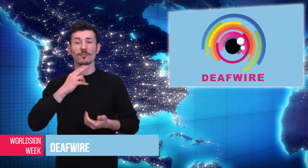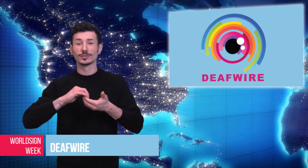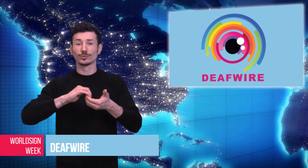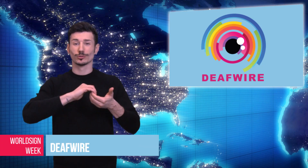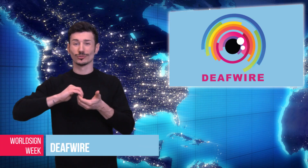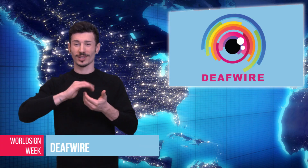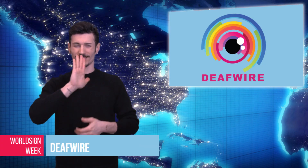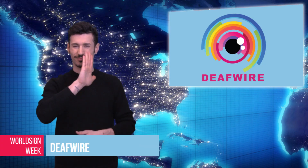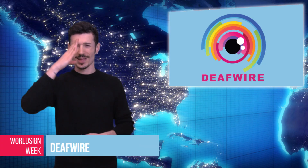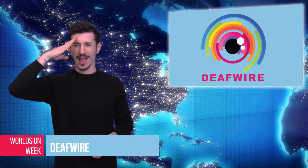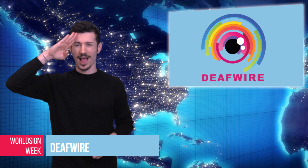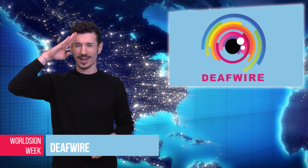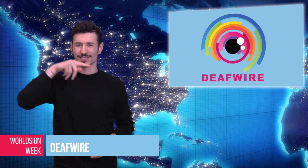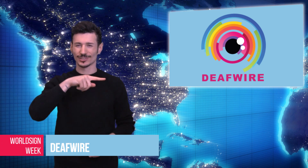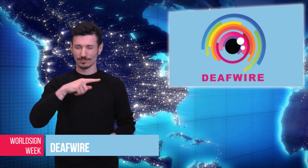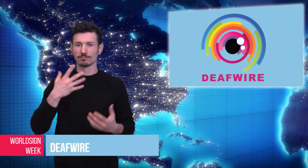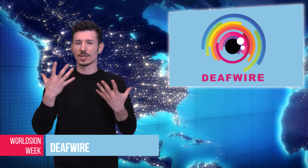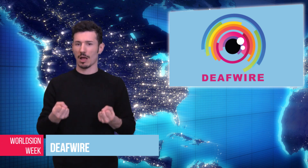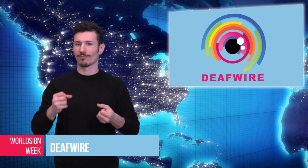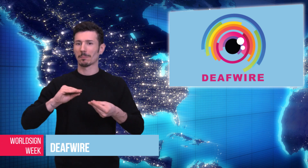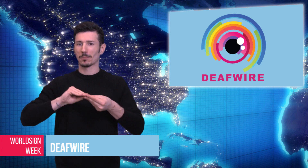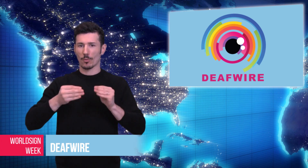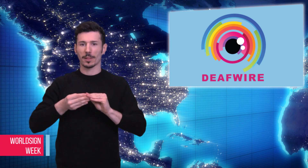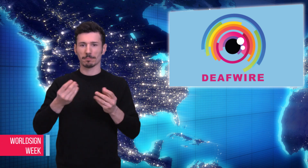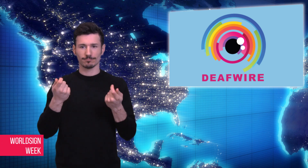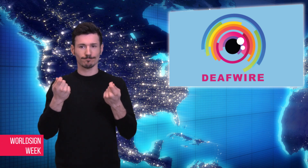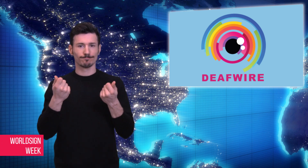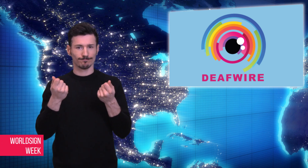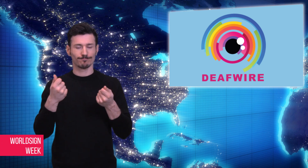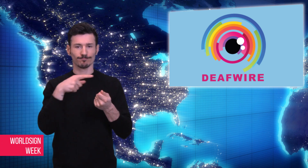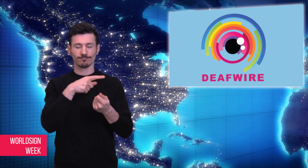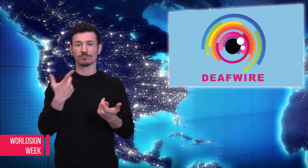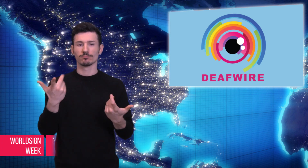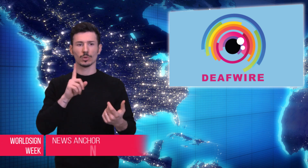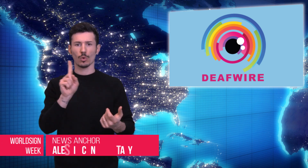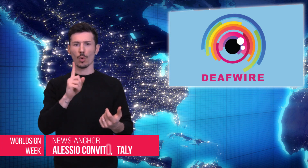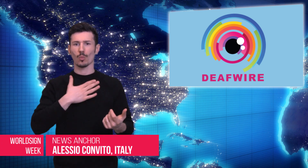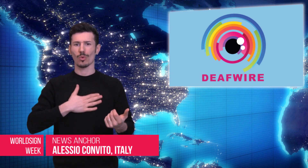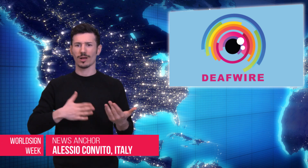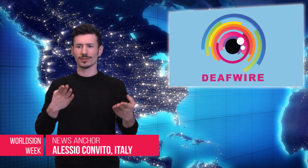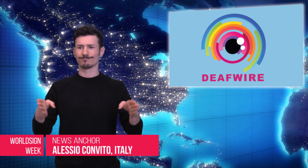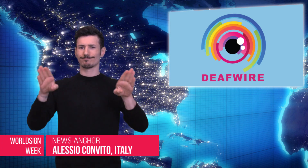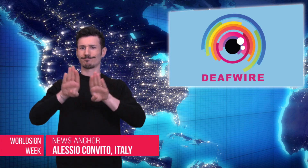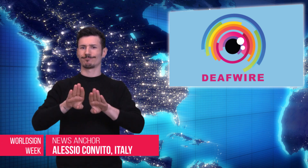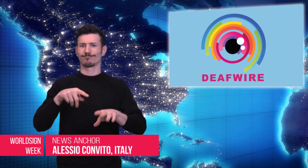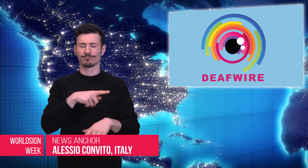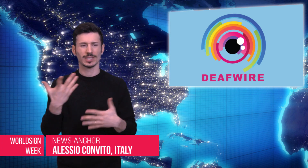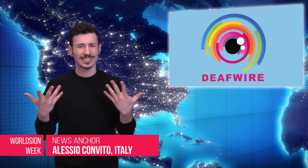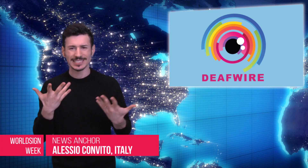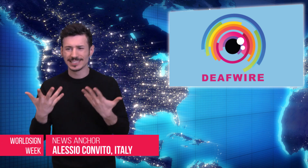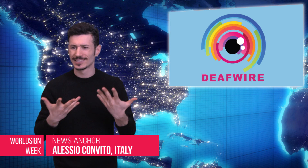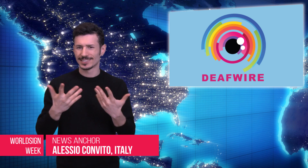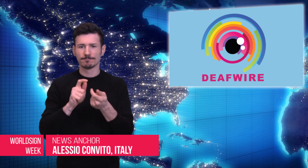Alessio: The Irish Deaf Society is trying to avoid a closure